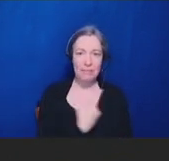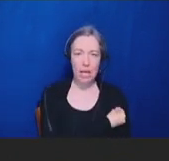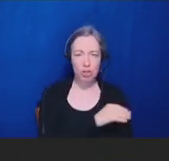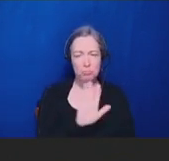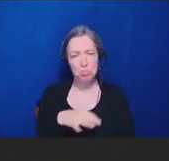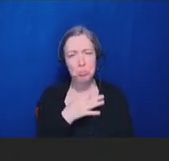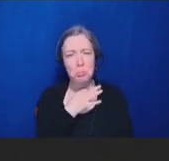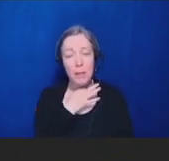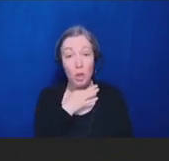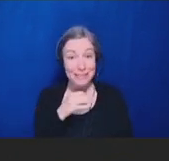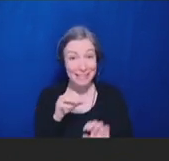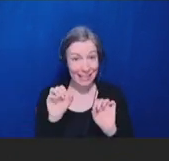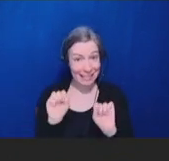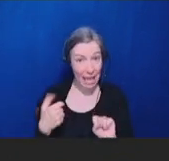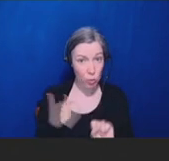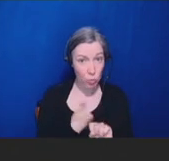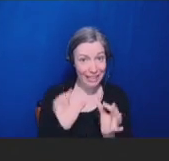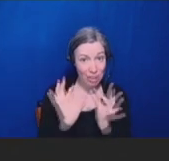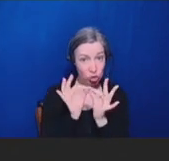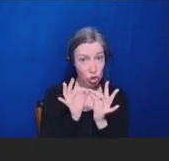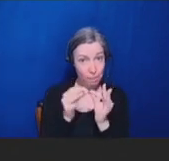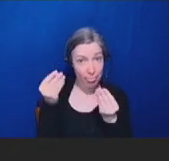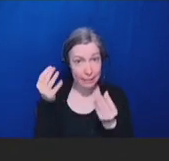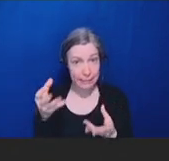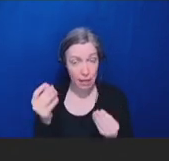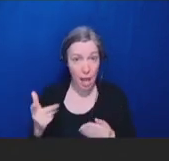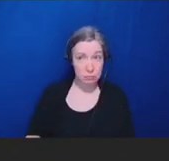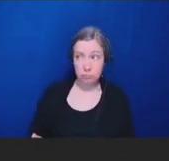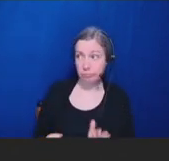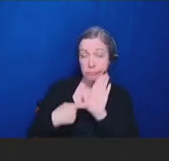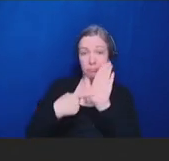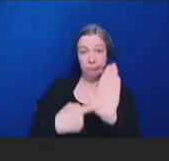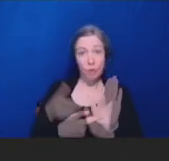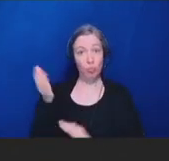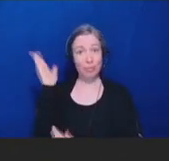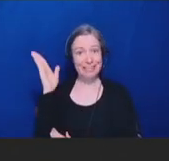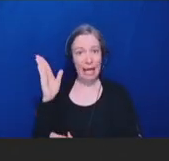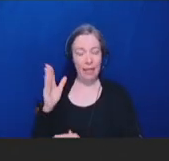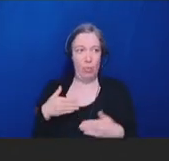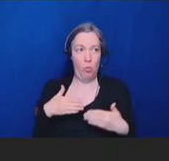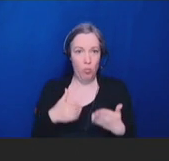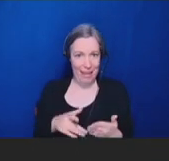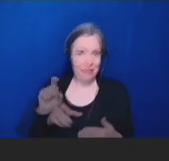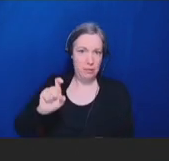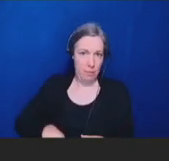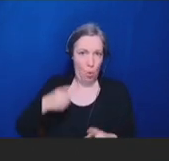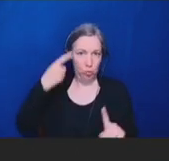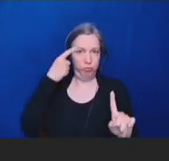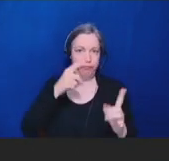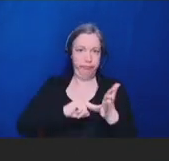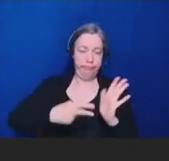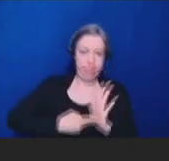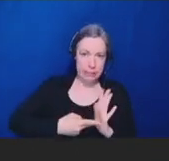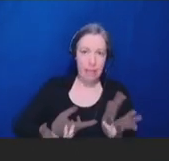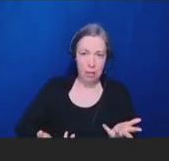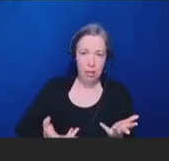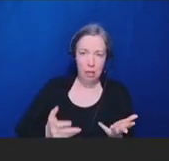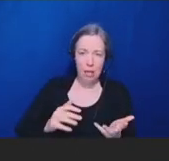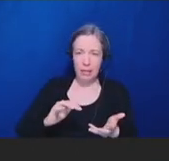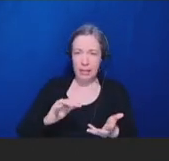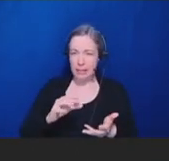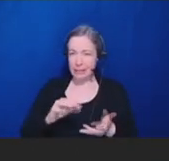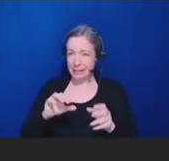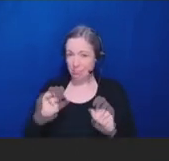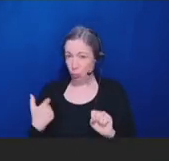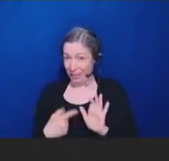and presented the way it's intended, and how effective that system is, and how small the